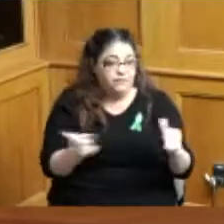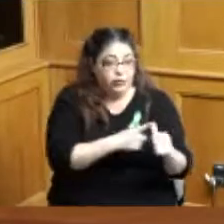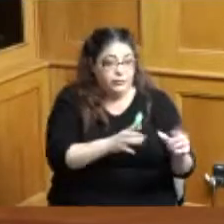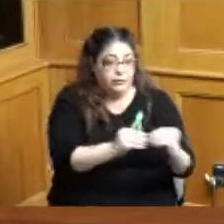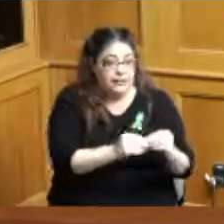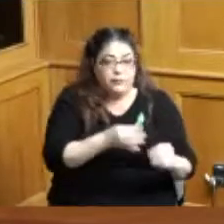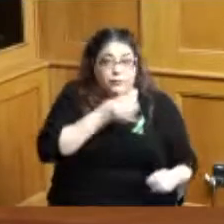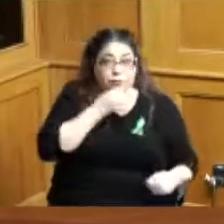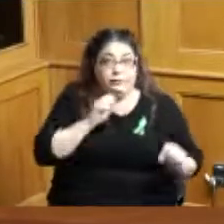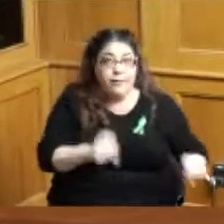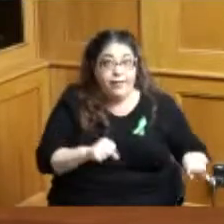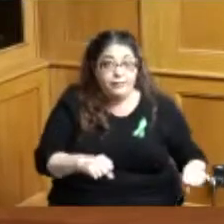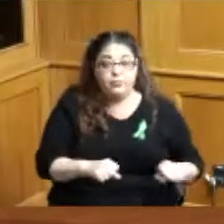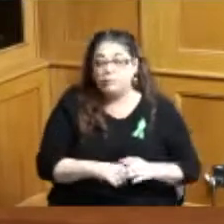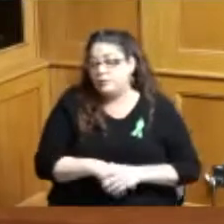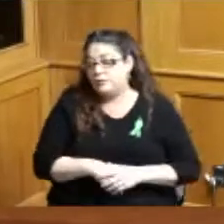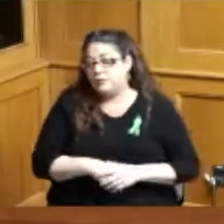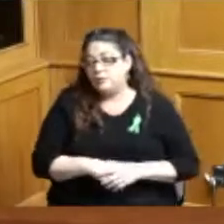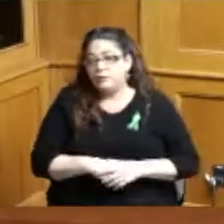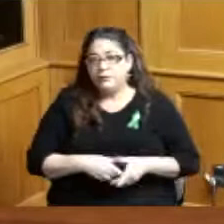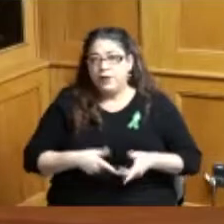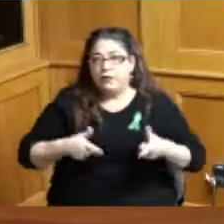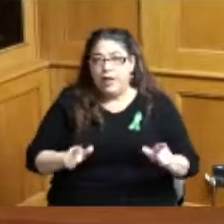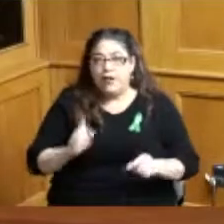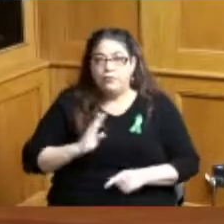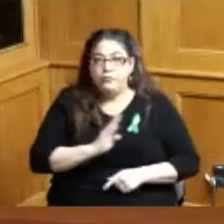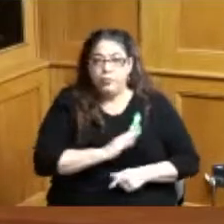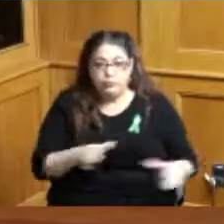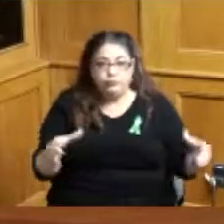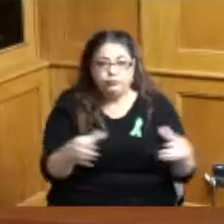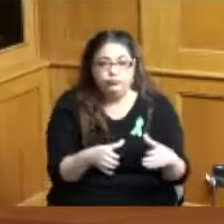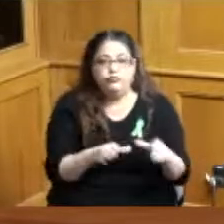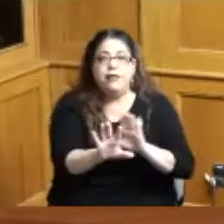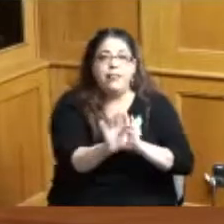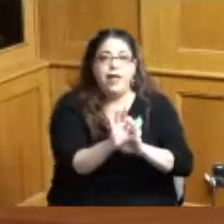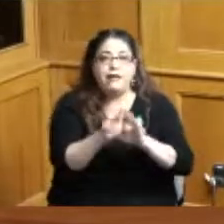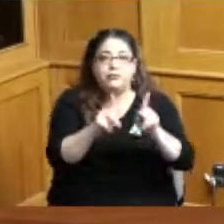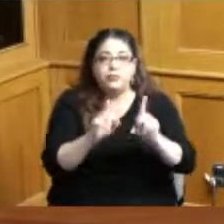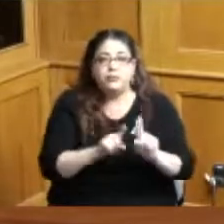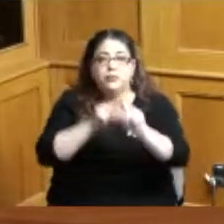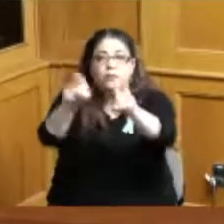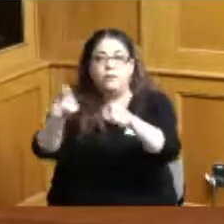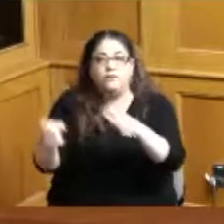for this board to meet and for the Board to elect someone to attend that first state foundation so